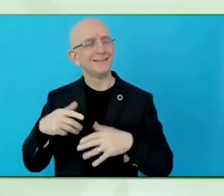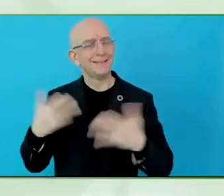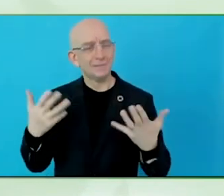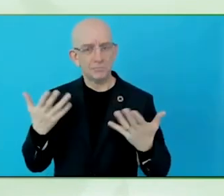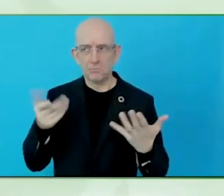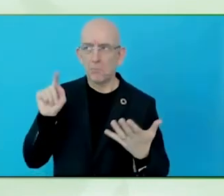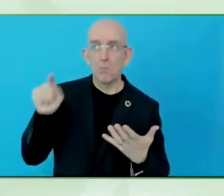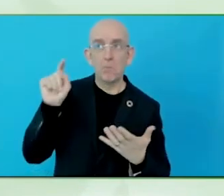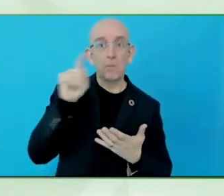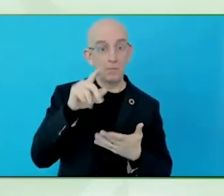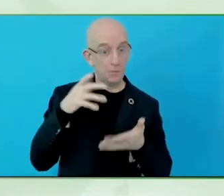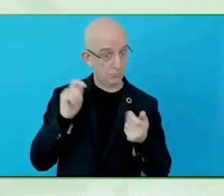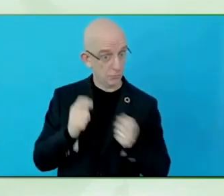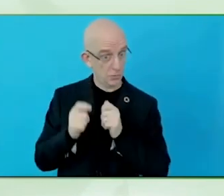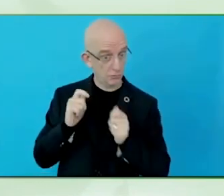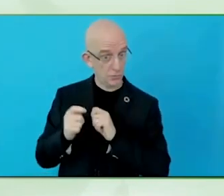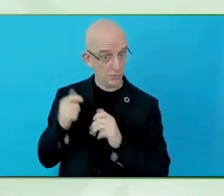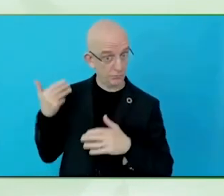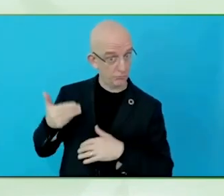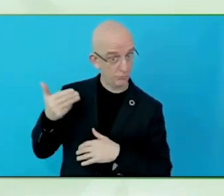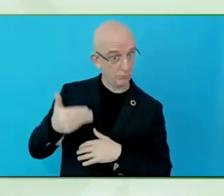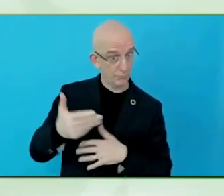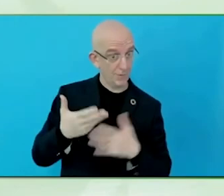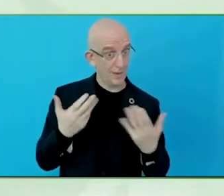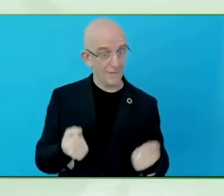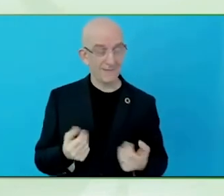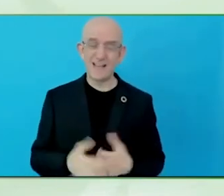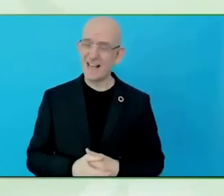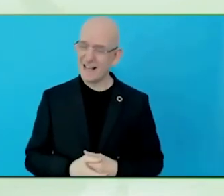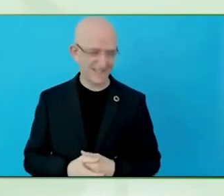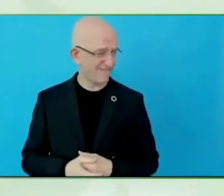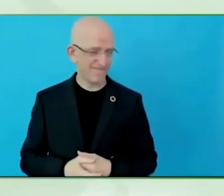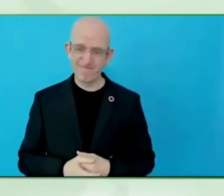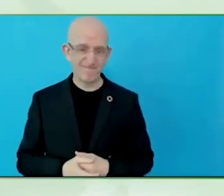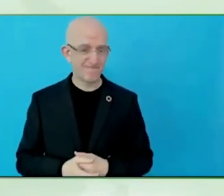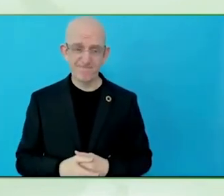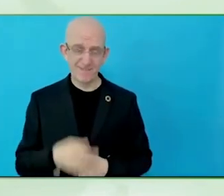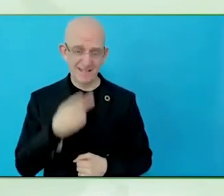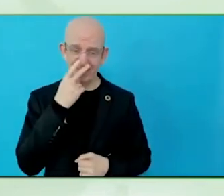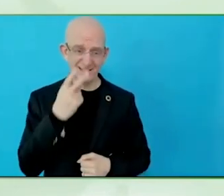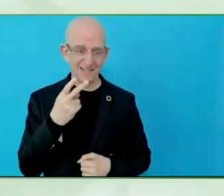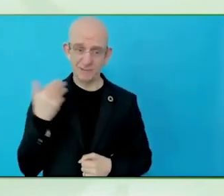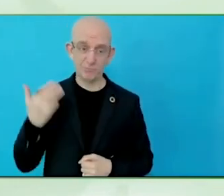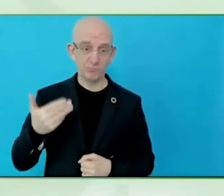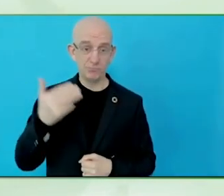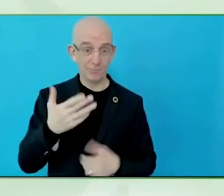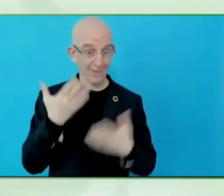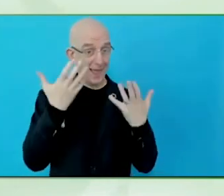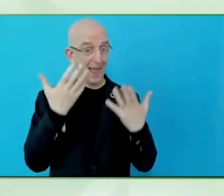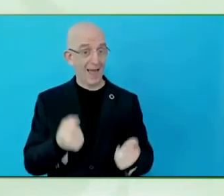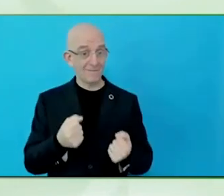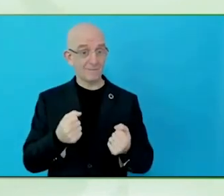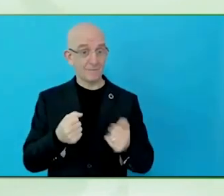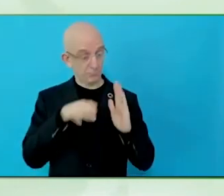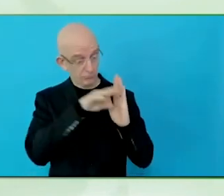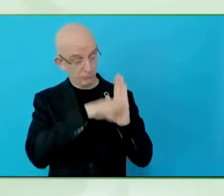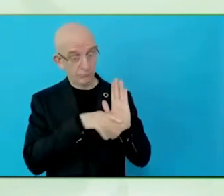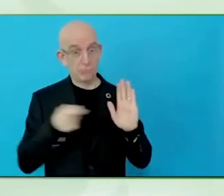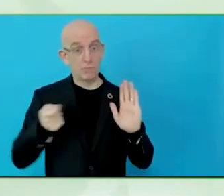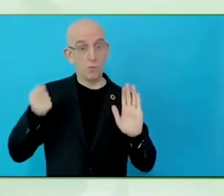We have good disability laws. Then, we have the sustainable tourism frameworks and standards that are being invented.